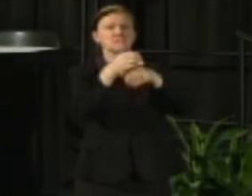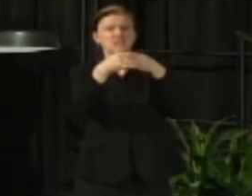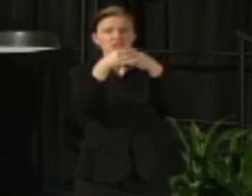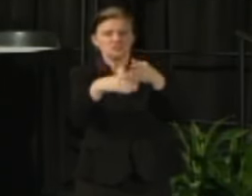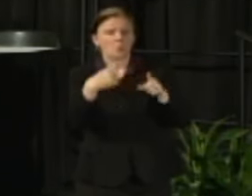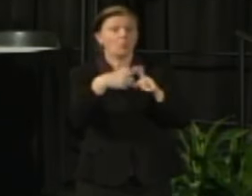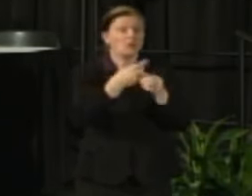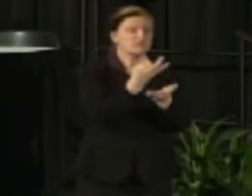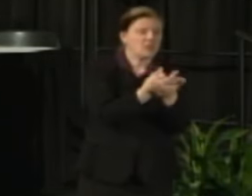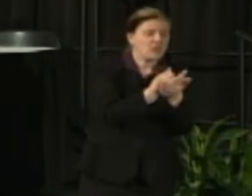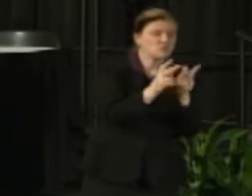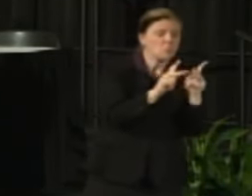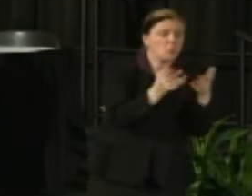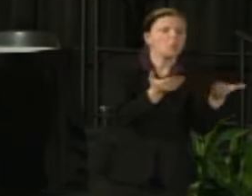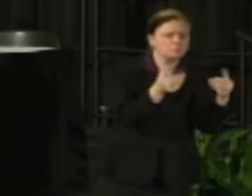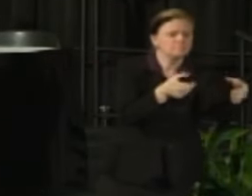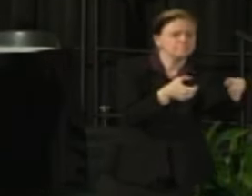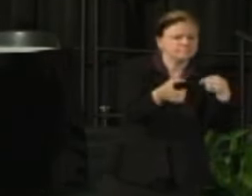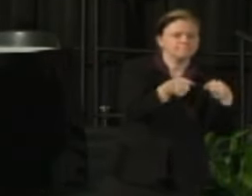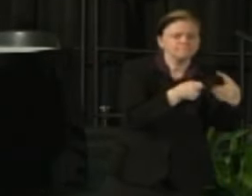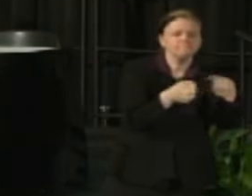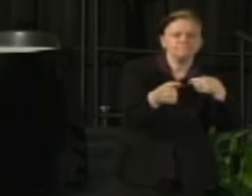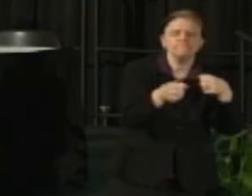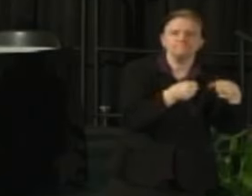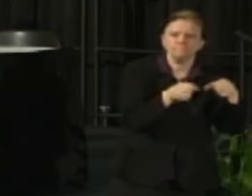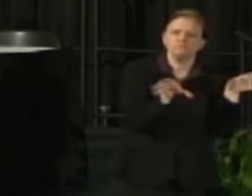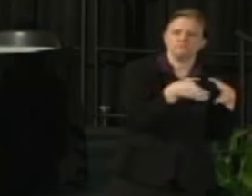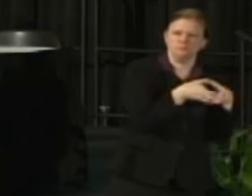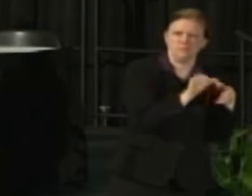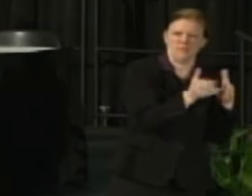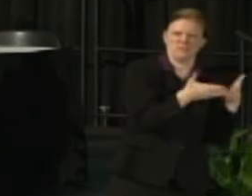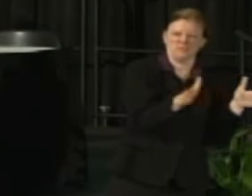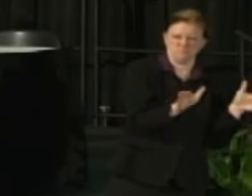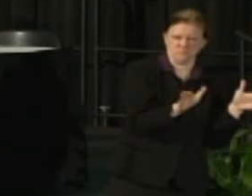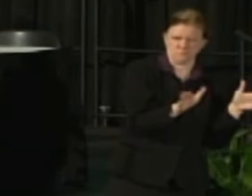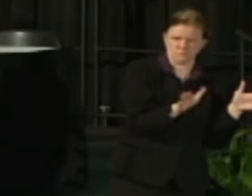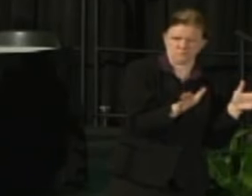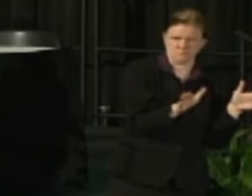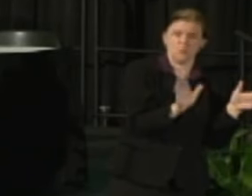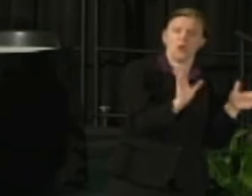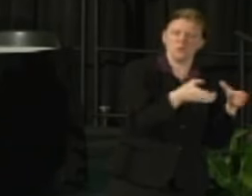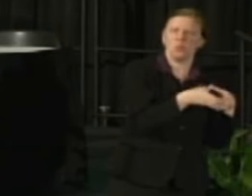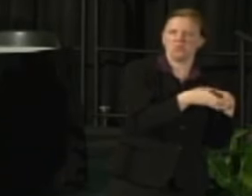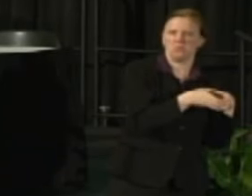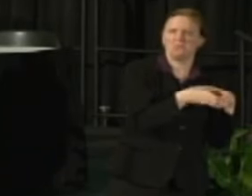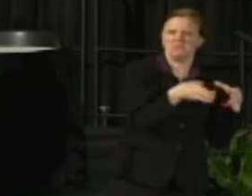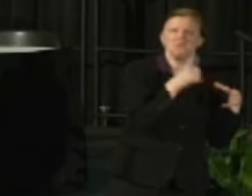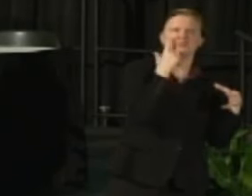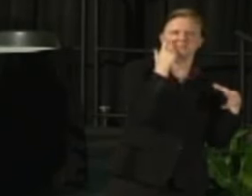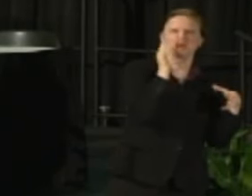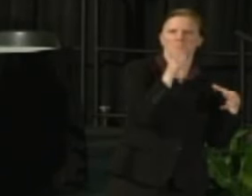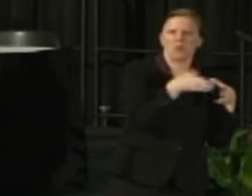on past budget task forces so that's the general starting point. It will expand and it will include more later on